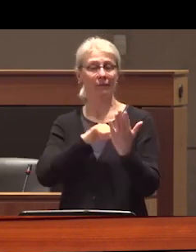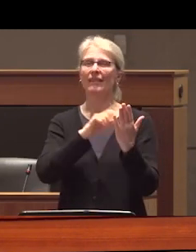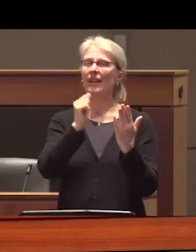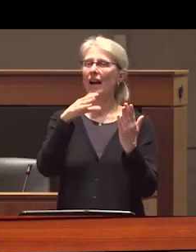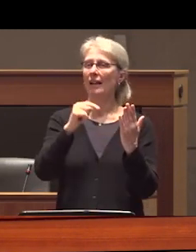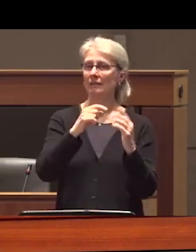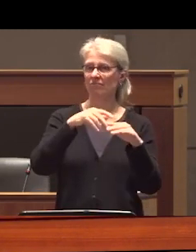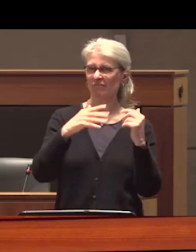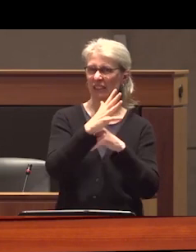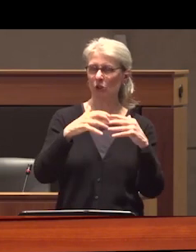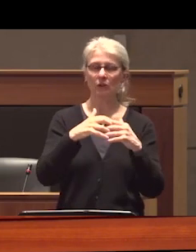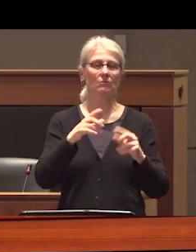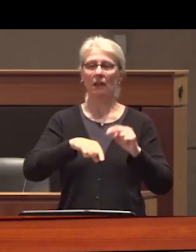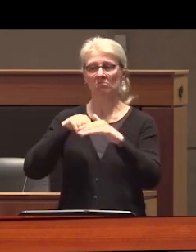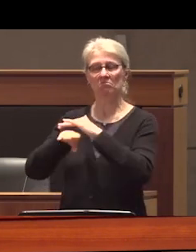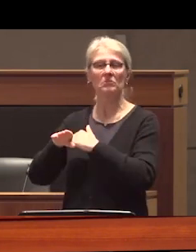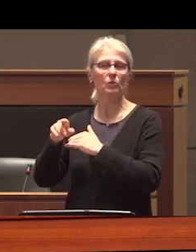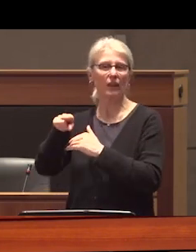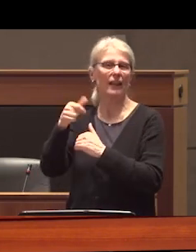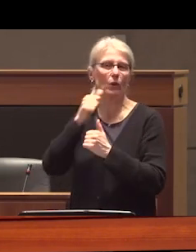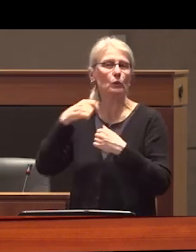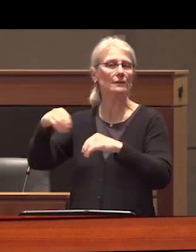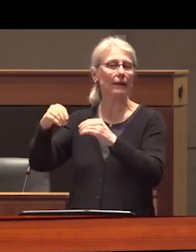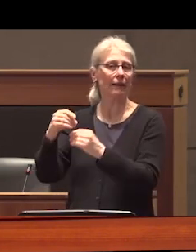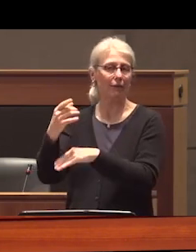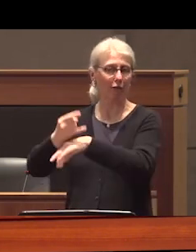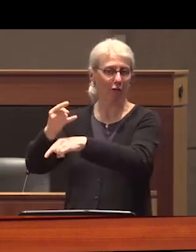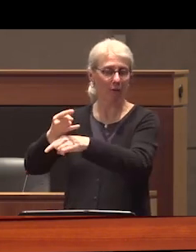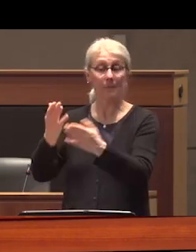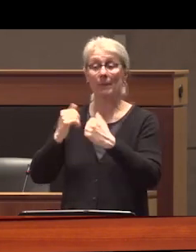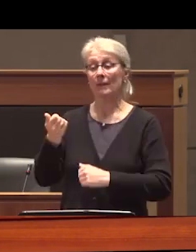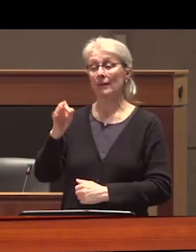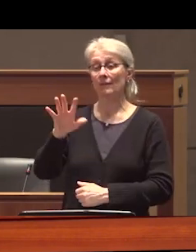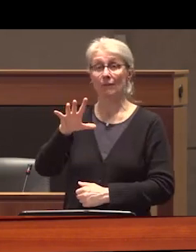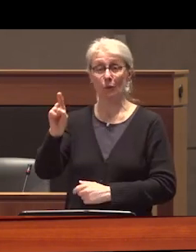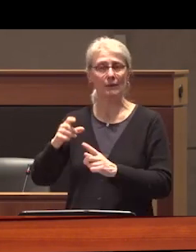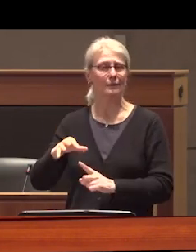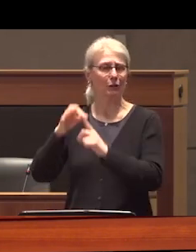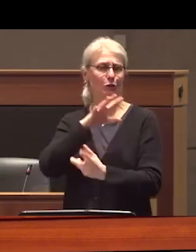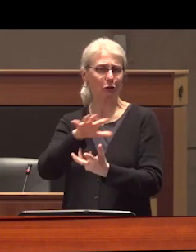enter license establishments in 1951 a special committee amended this but with the catch that